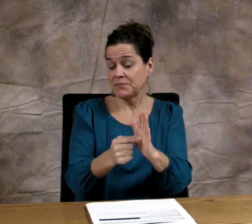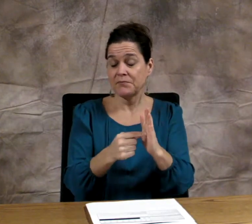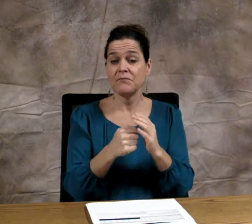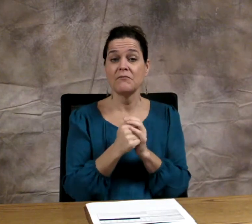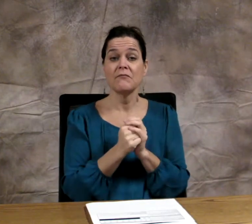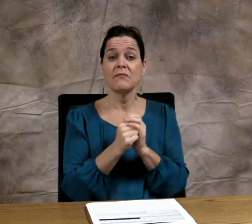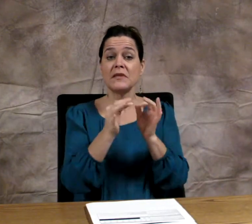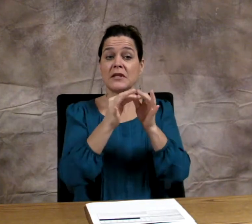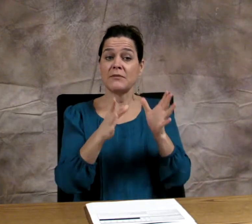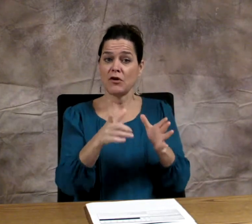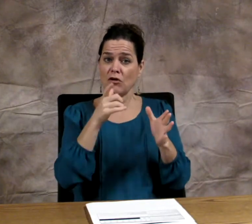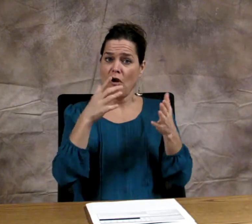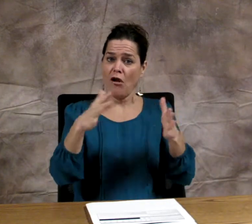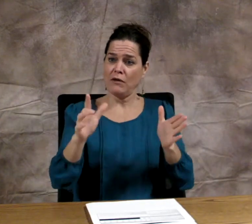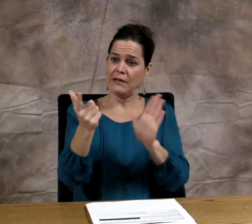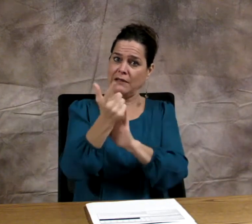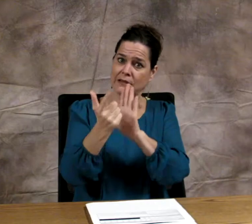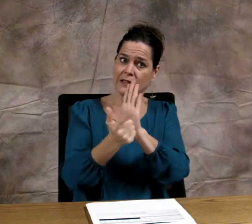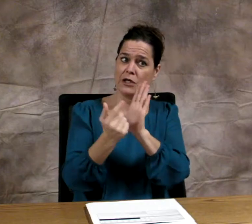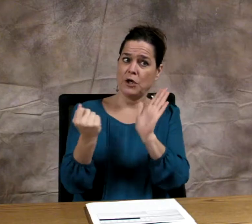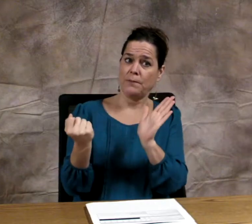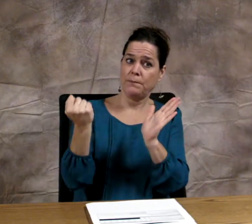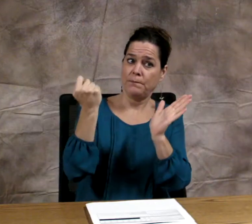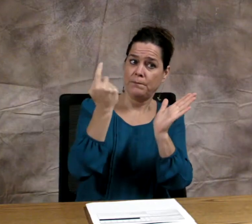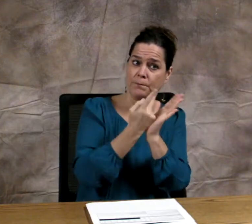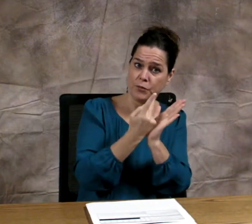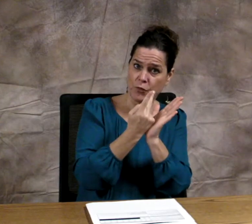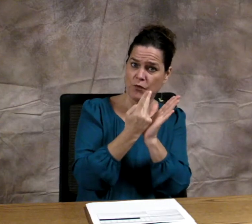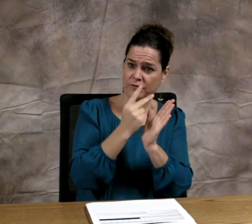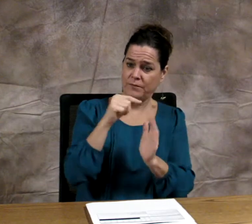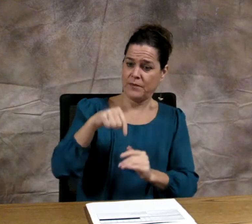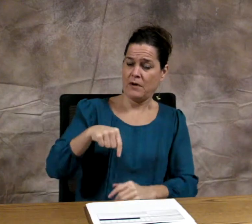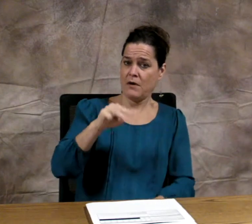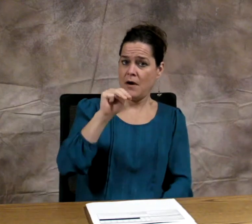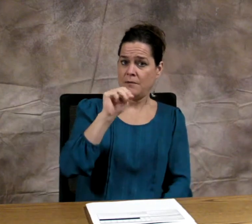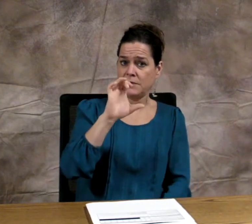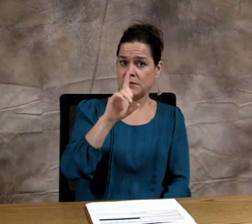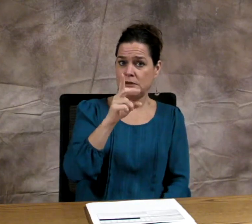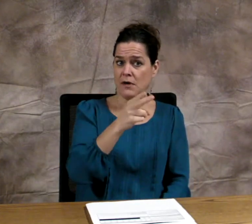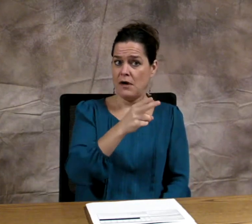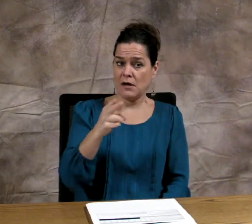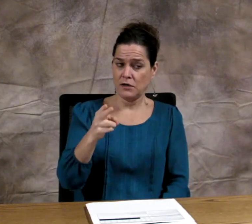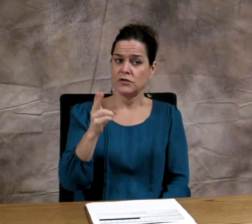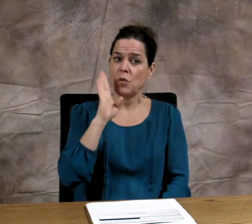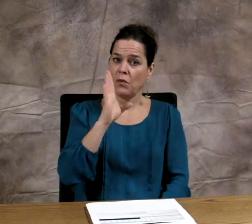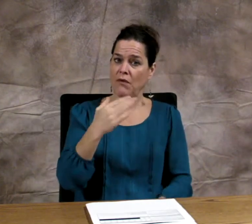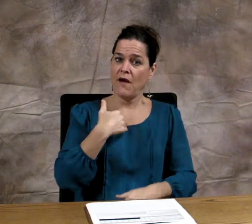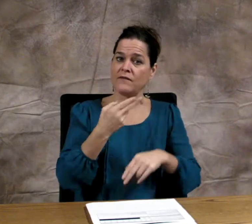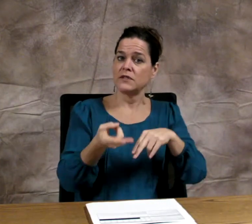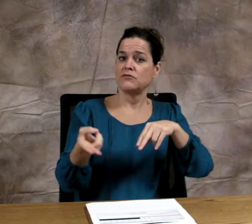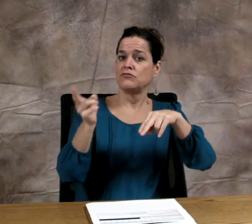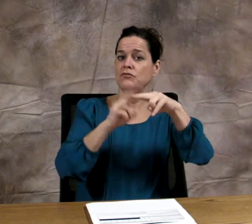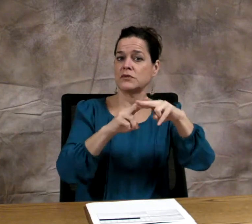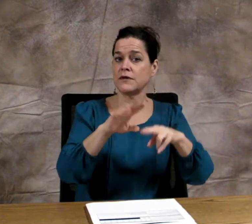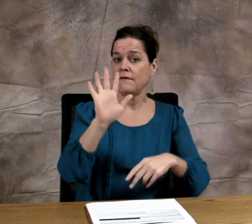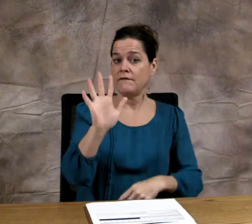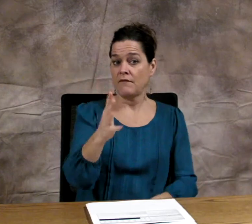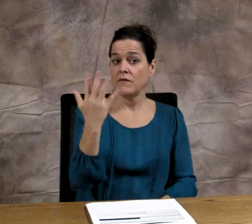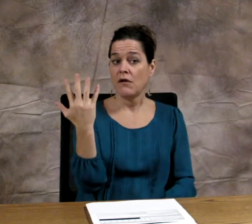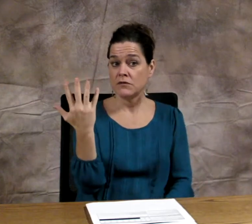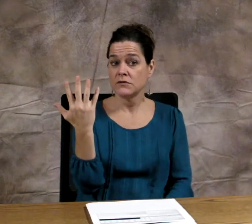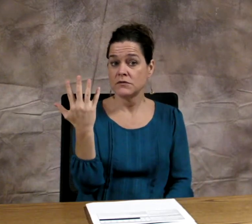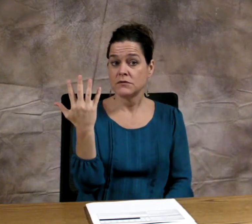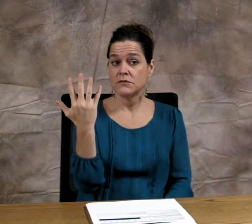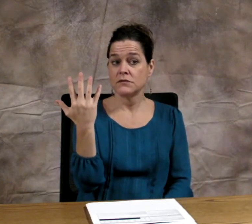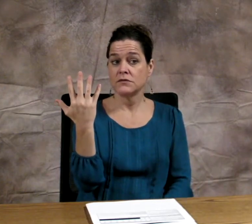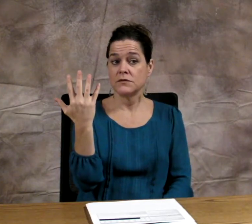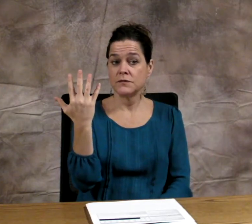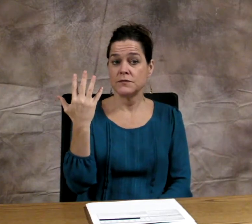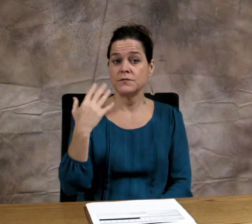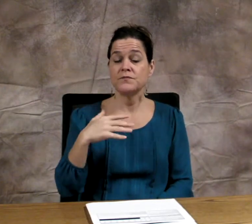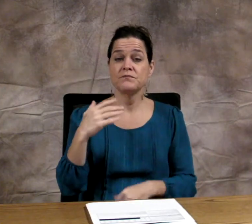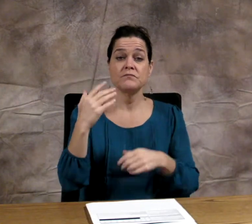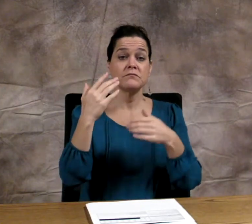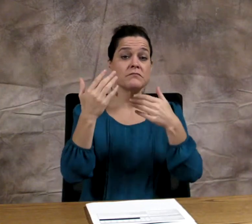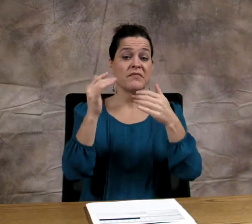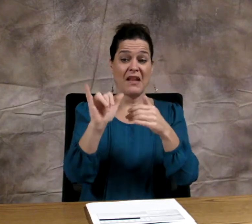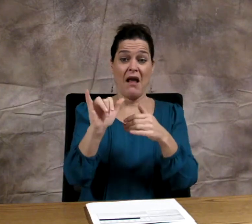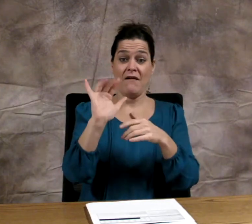For example, those who are legally approved would have an increase of five dollars regardless